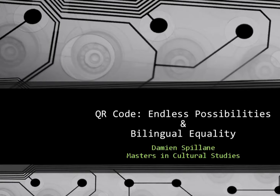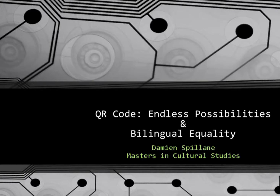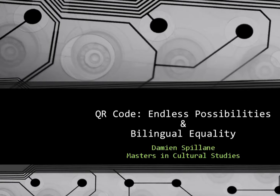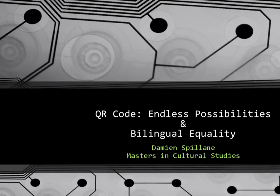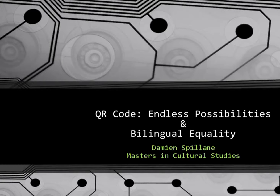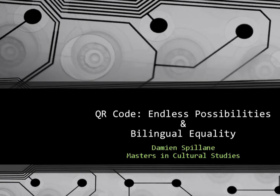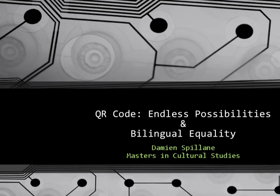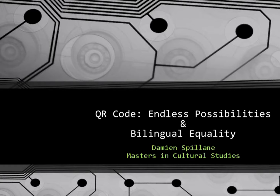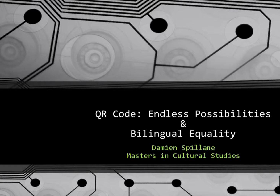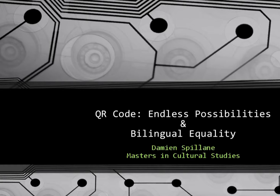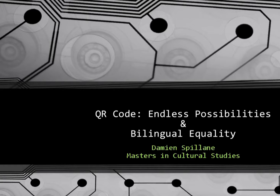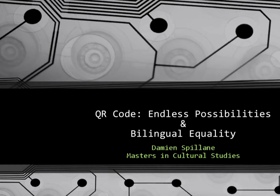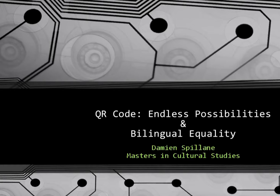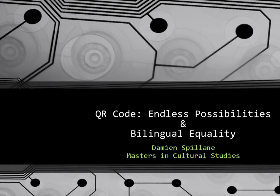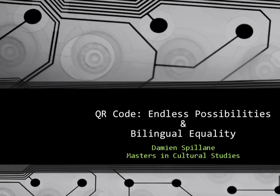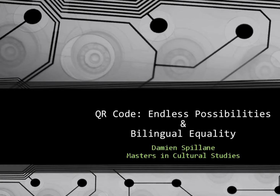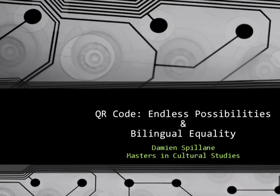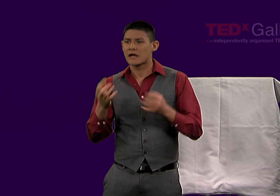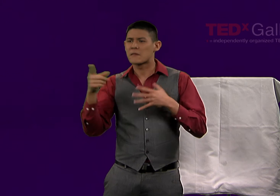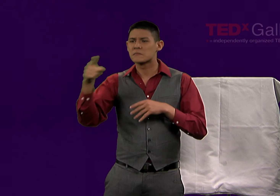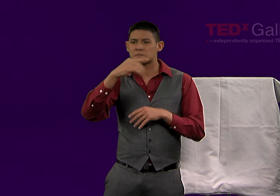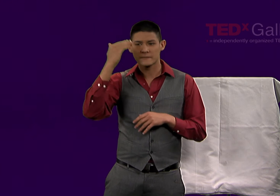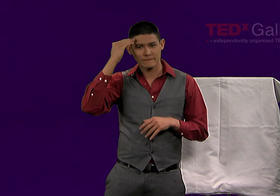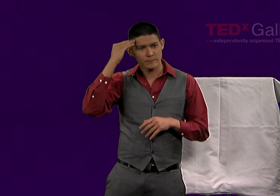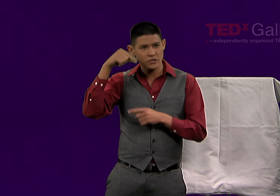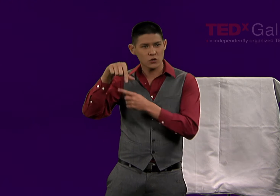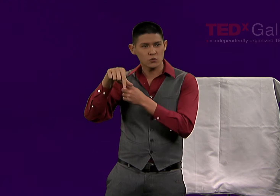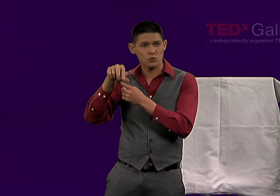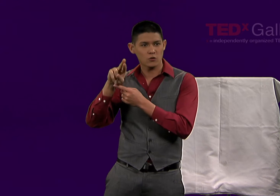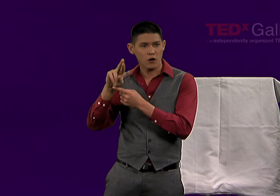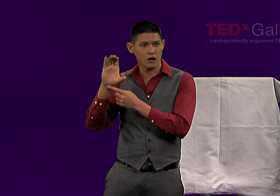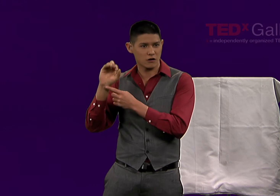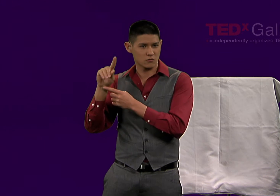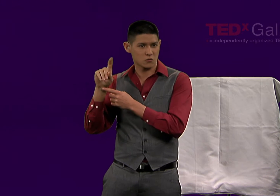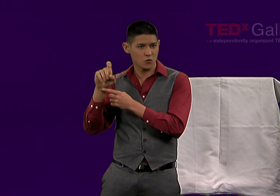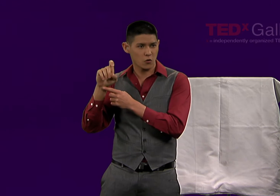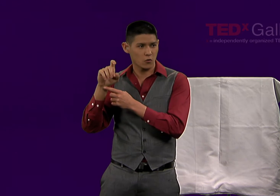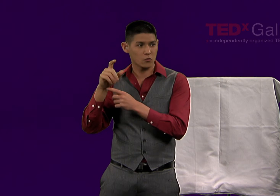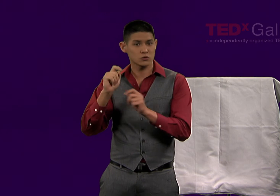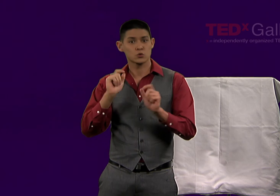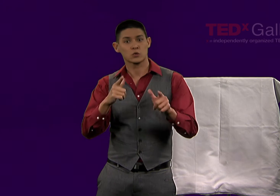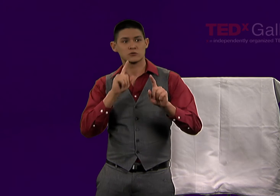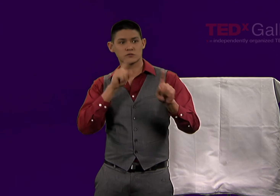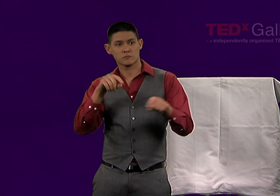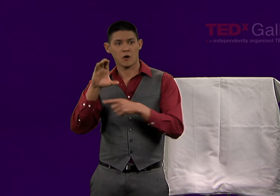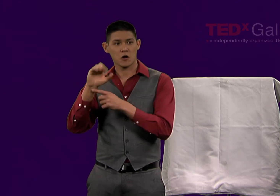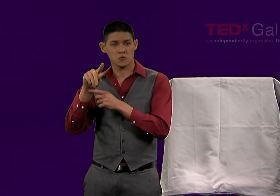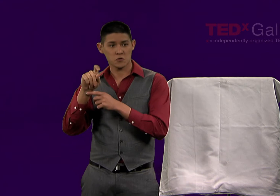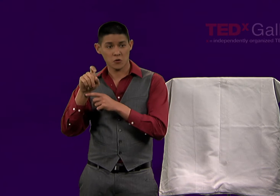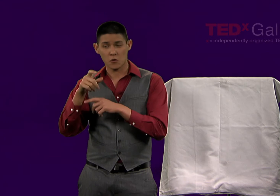So how many of you are familiar with QR codes otherwise known as quick response? I see some of you are.